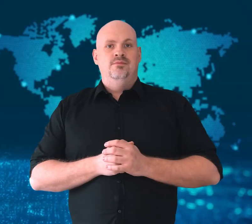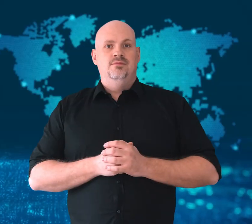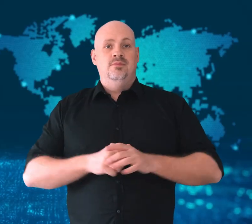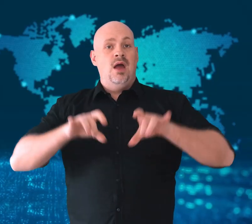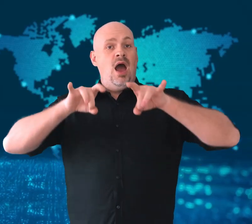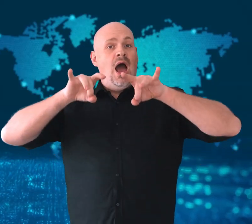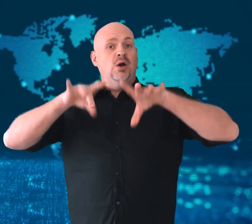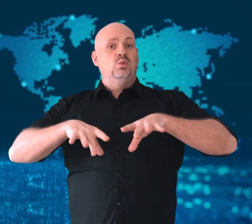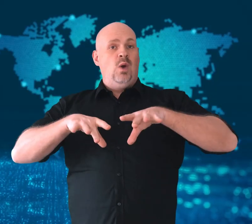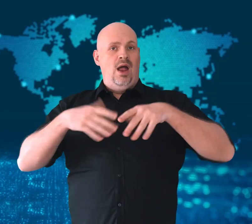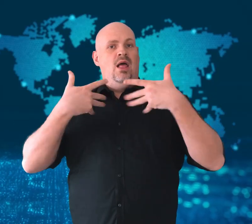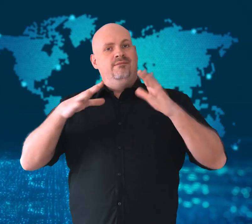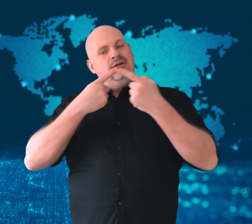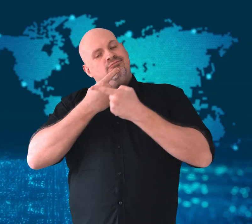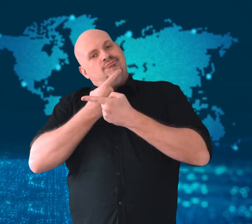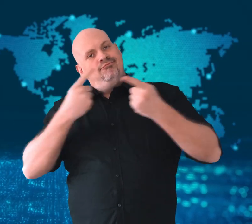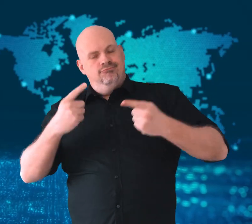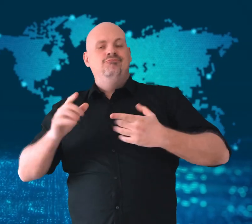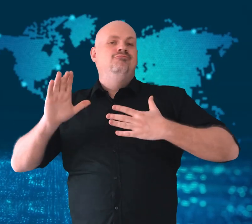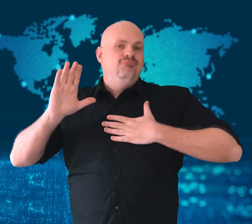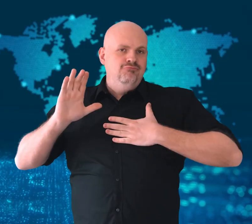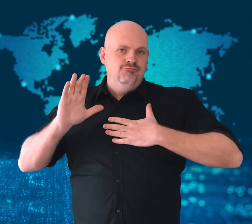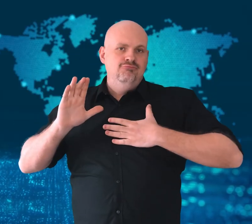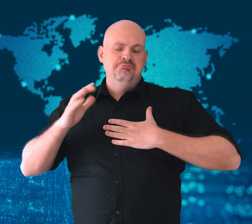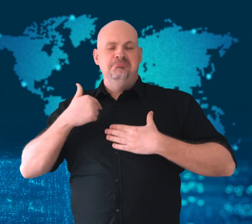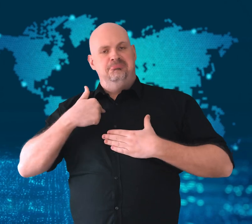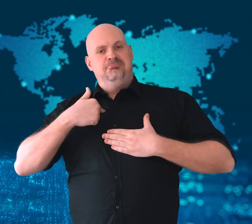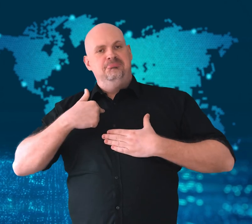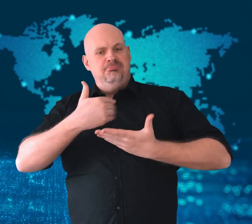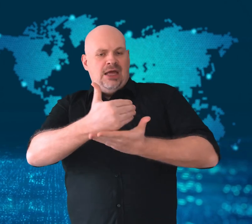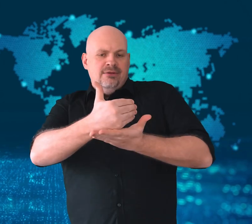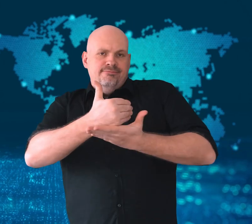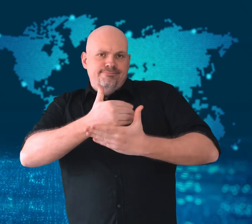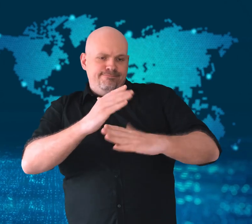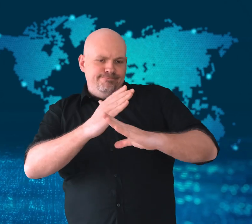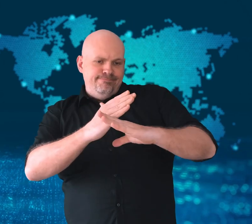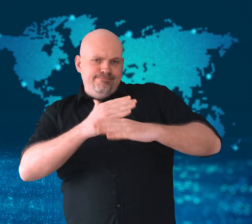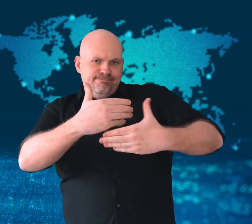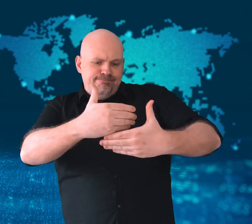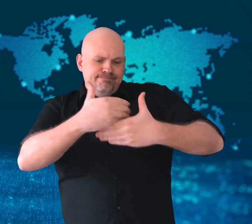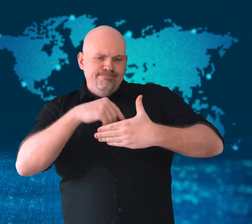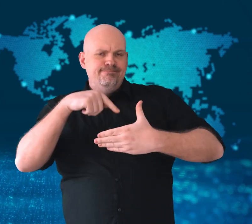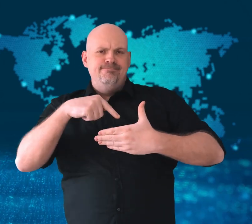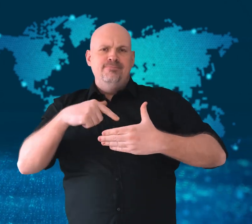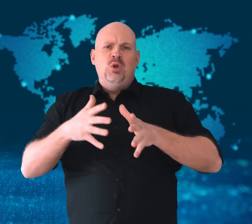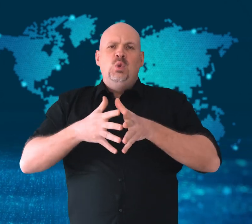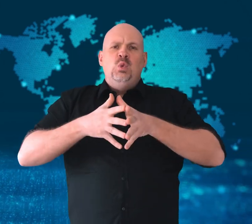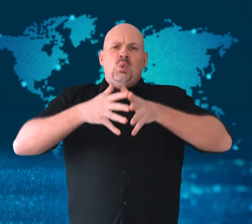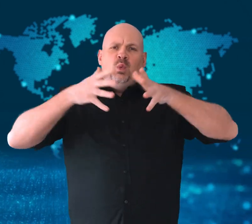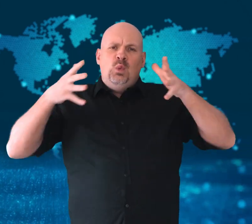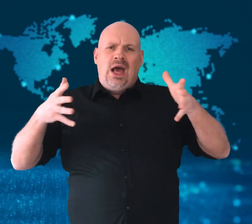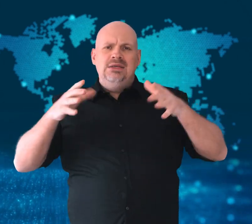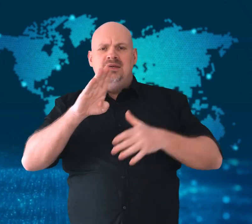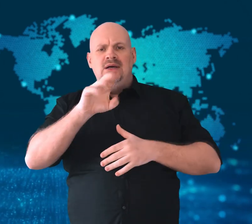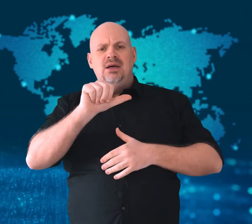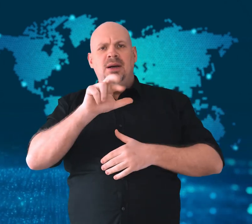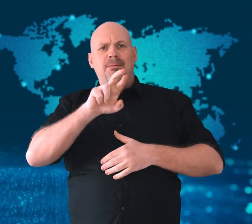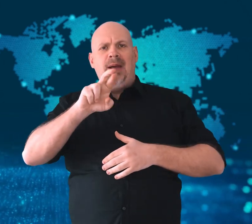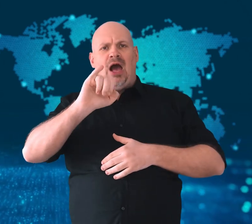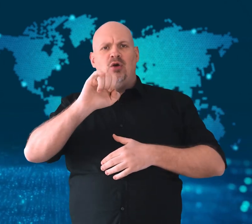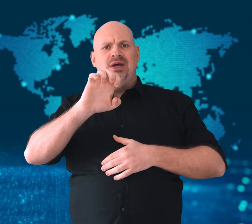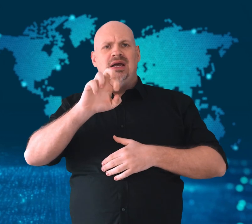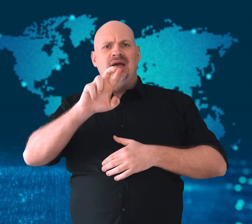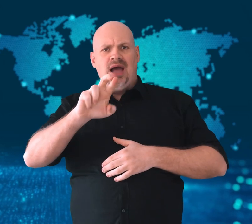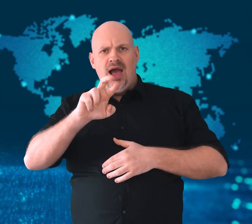[Gavin]: Australia has pledged to save its Great Barrier Reef.